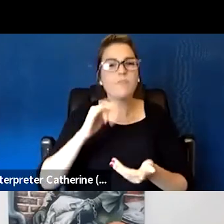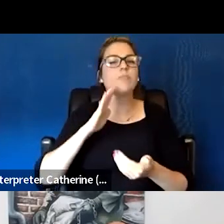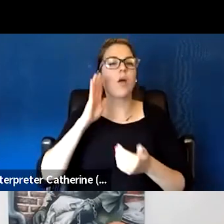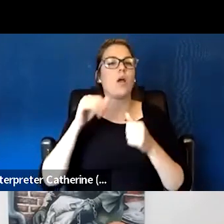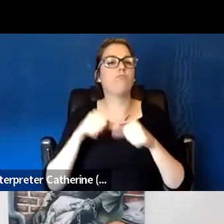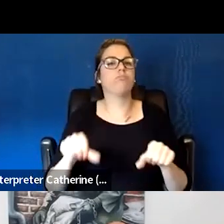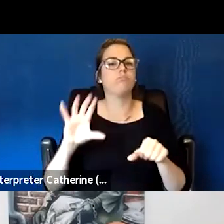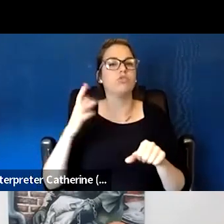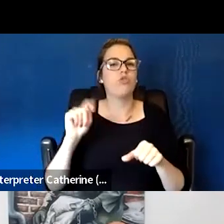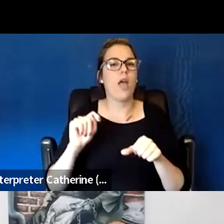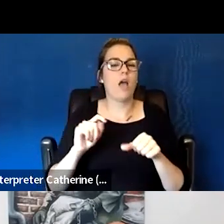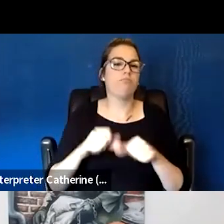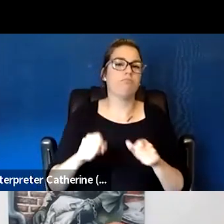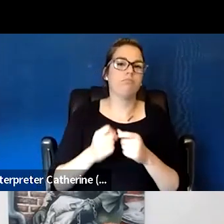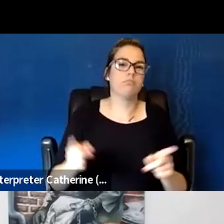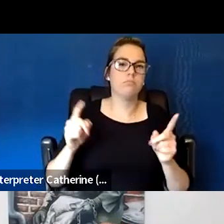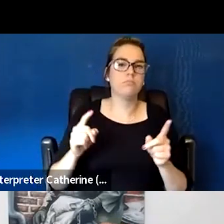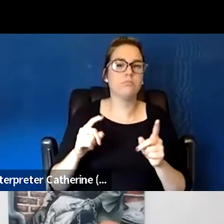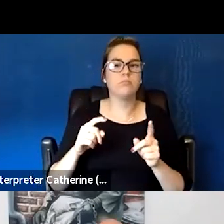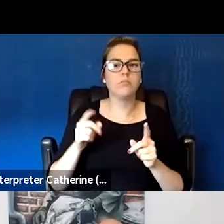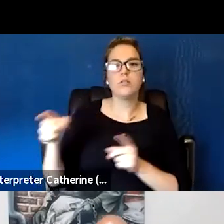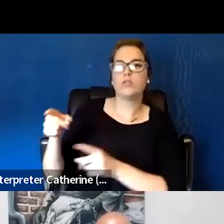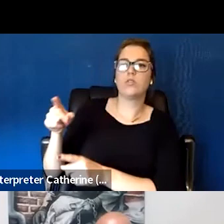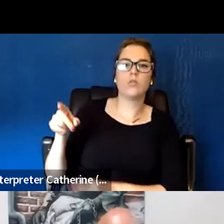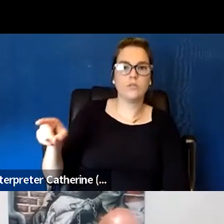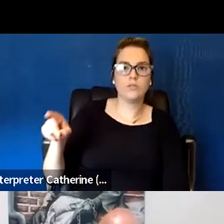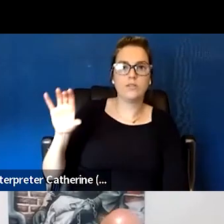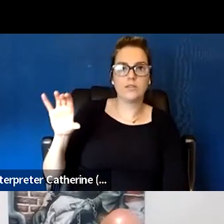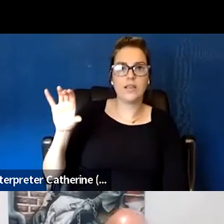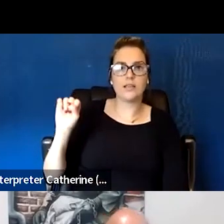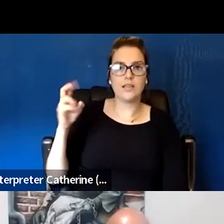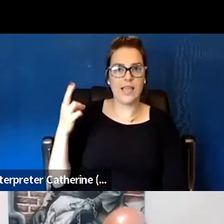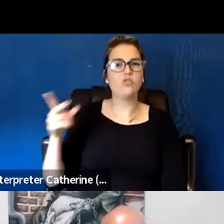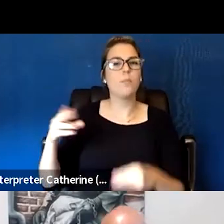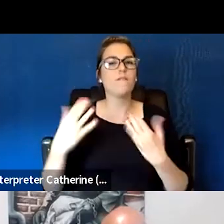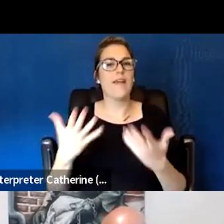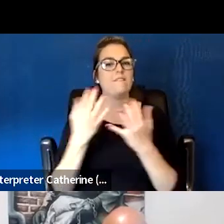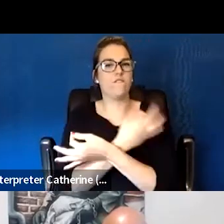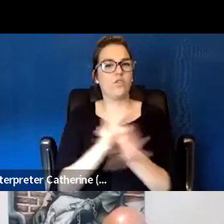in terms of CSH, they do have free trainings and in terms of different populations,